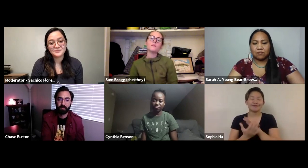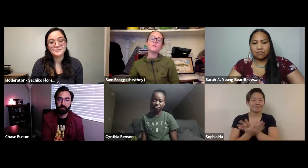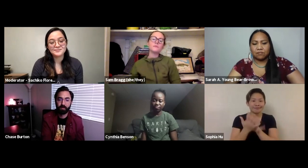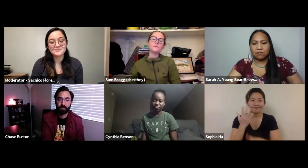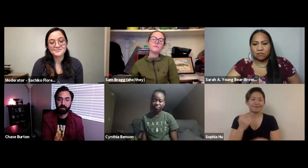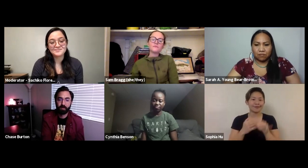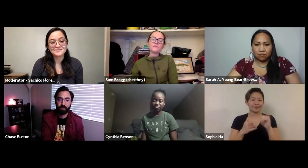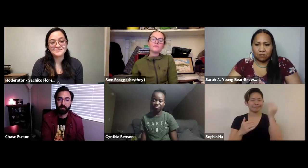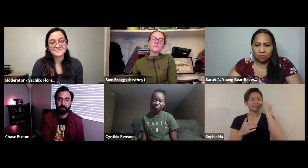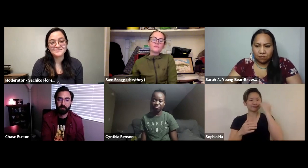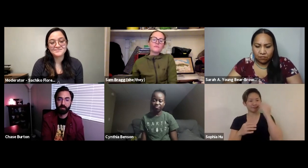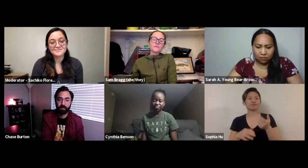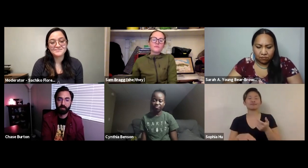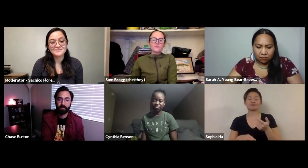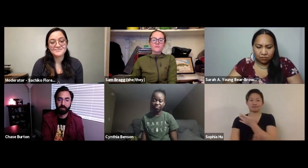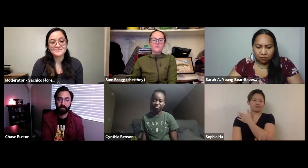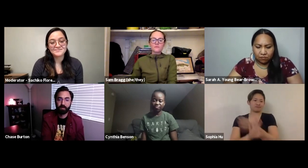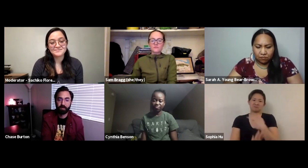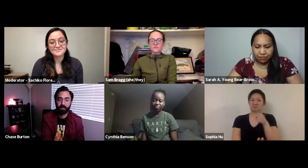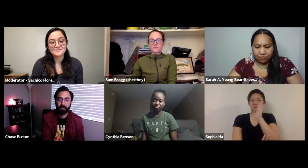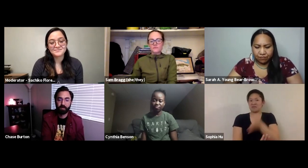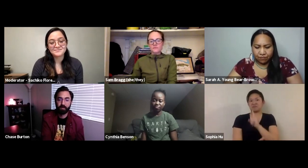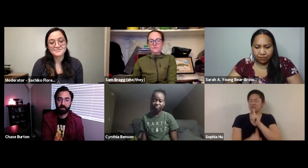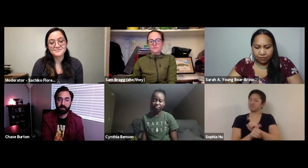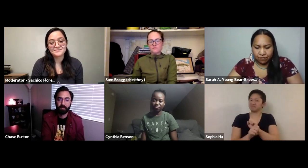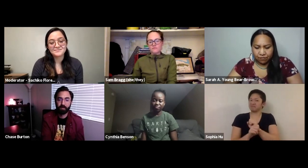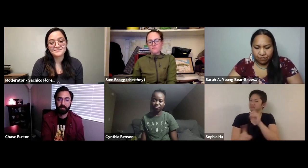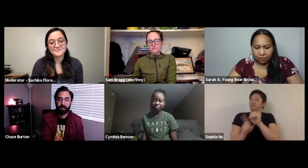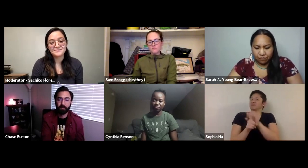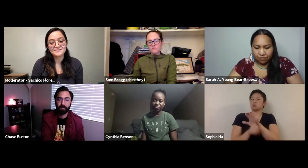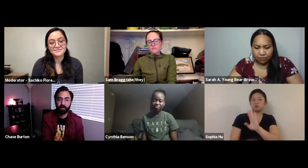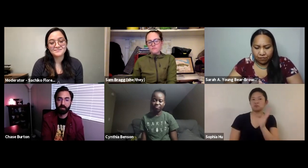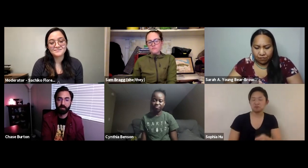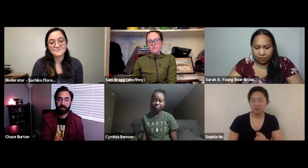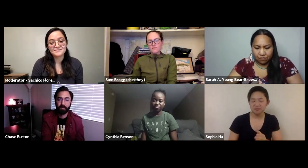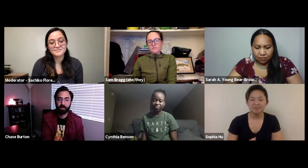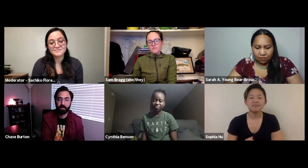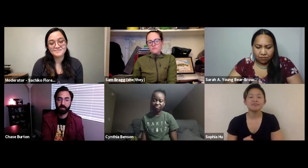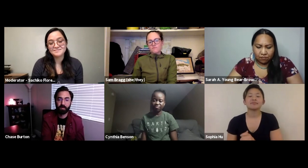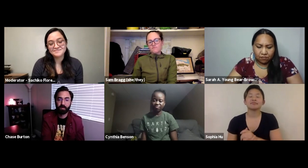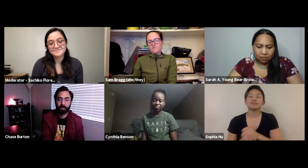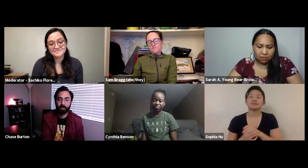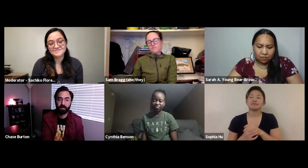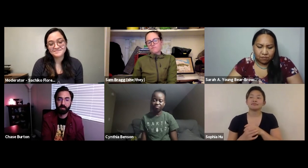figuring how to make a fire and cook food out in the outdoors but before that again